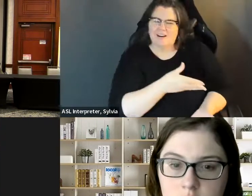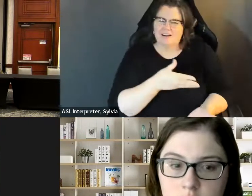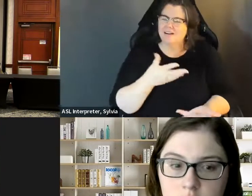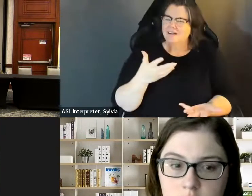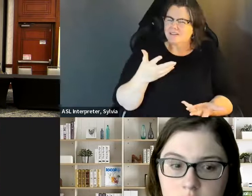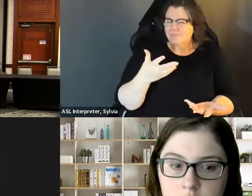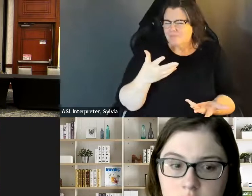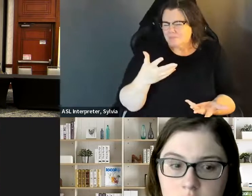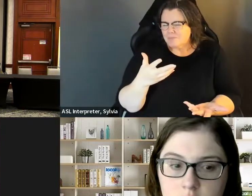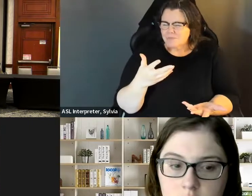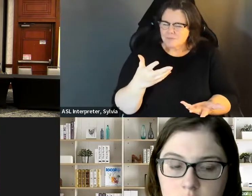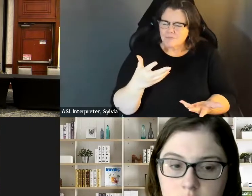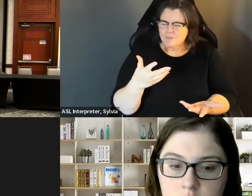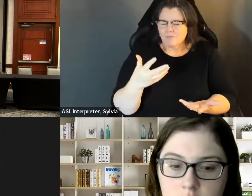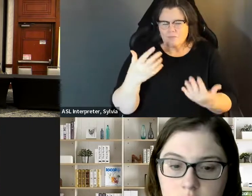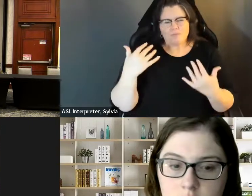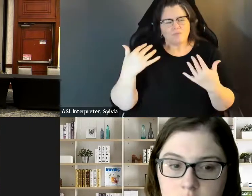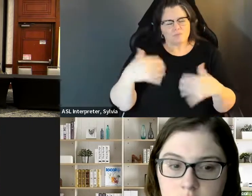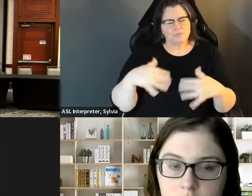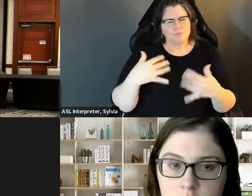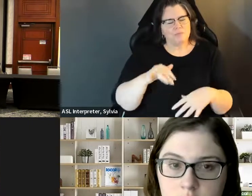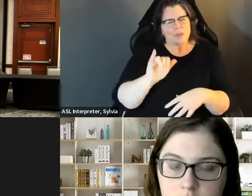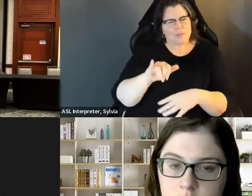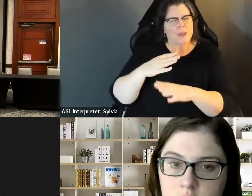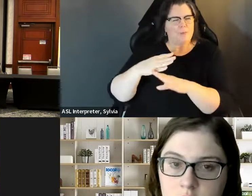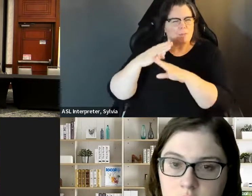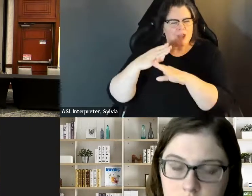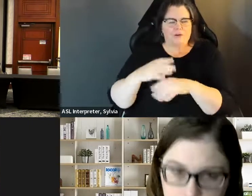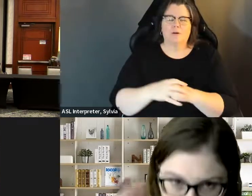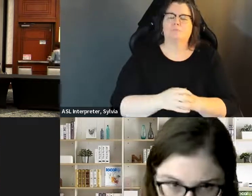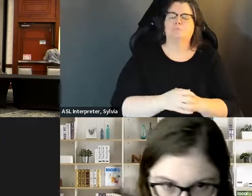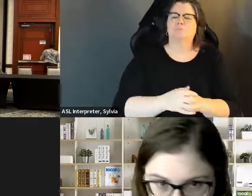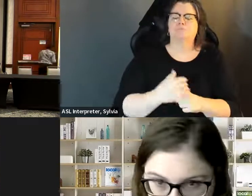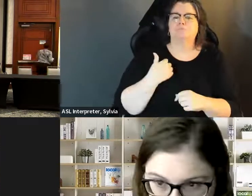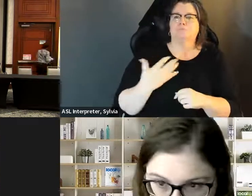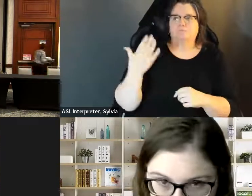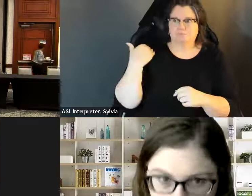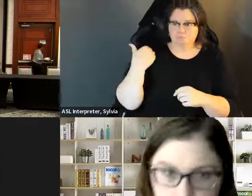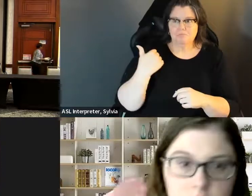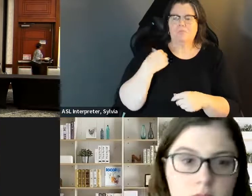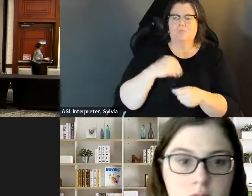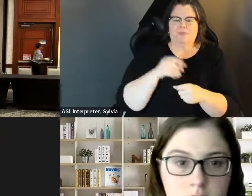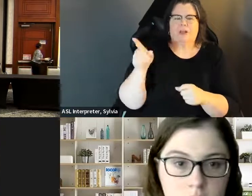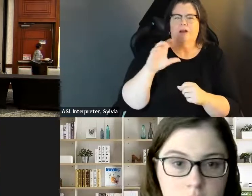door and saying hey, if you want to know more, she's out here, she'd be happy to talk to you, I think is a big thing